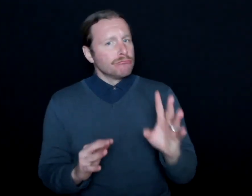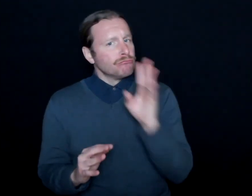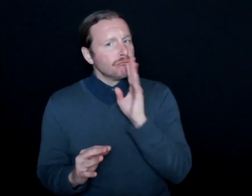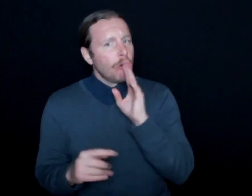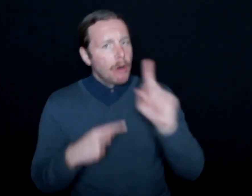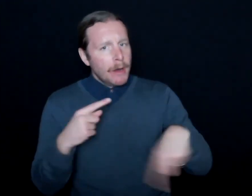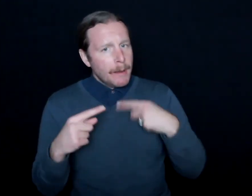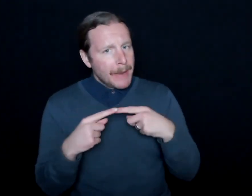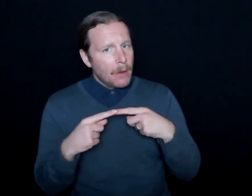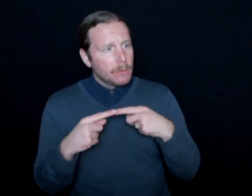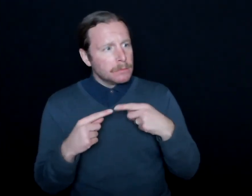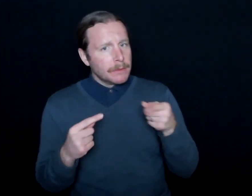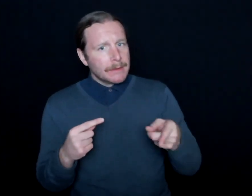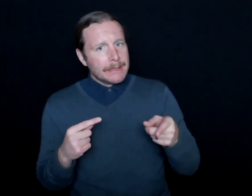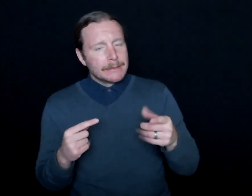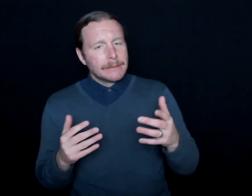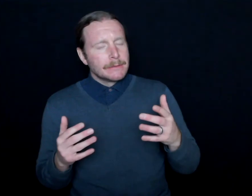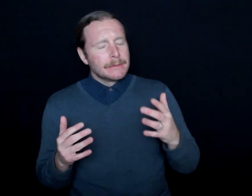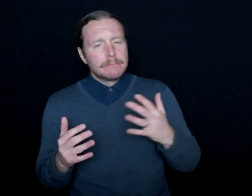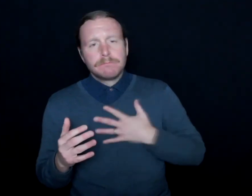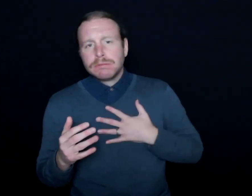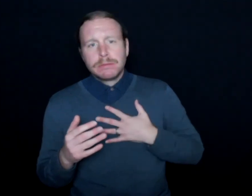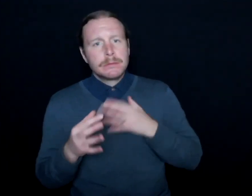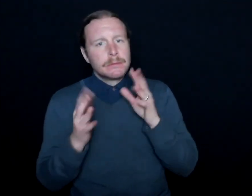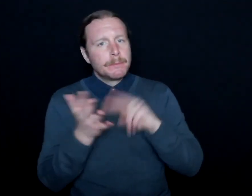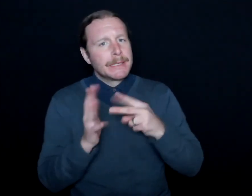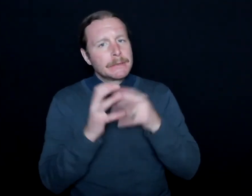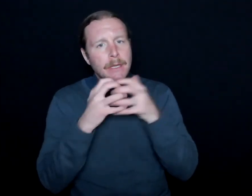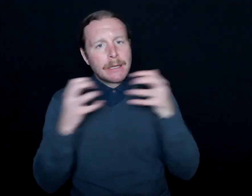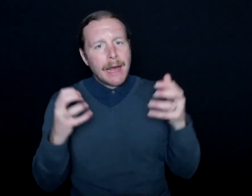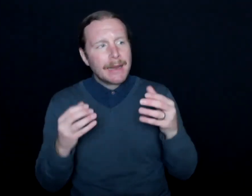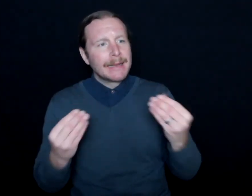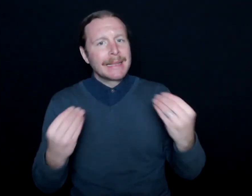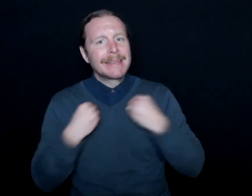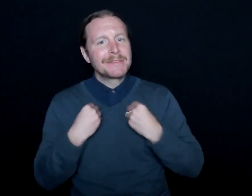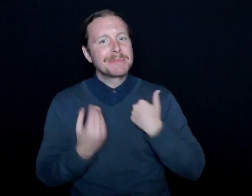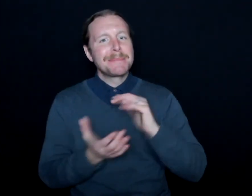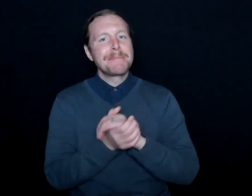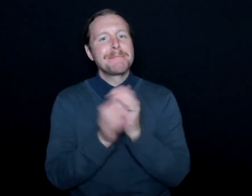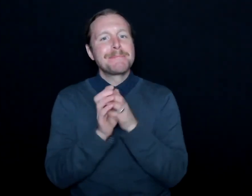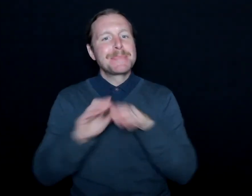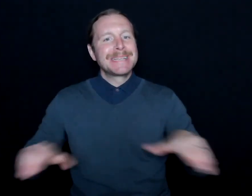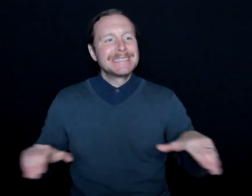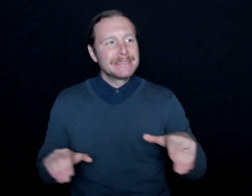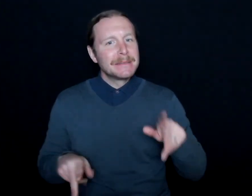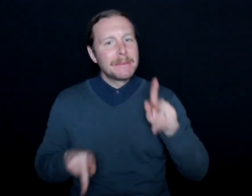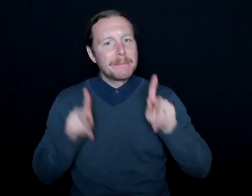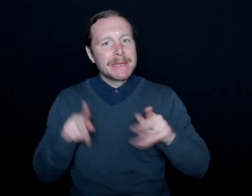It's so near and dear to my heart, and also gives me solace and knowing that there are people out there that